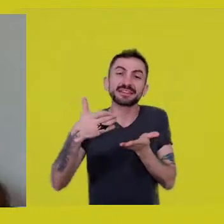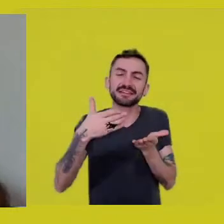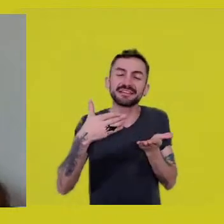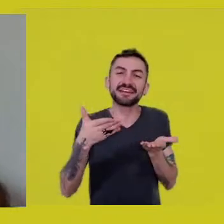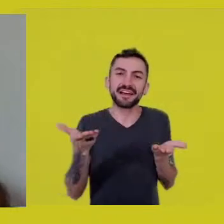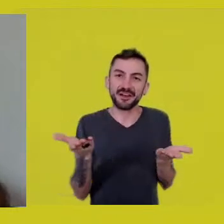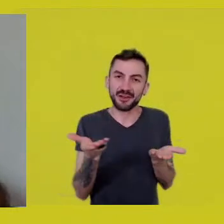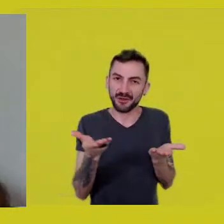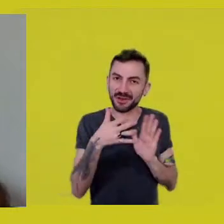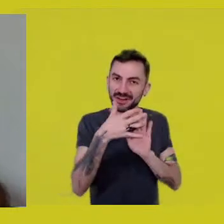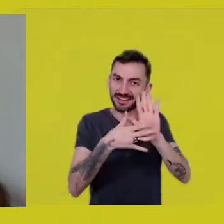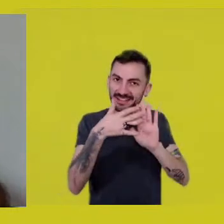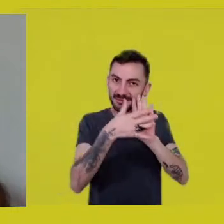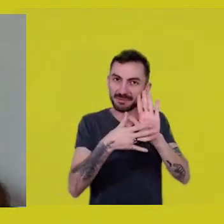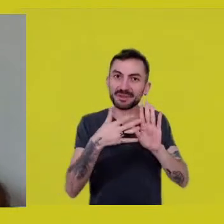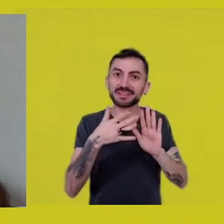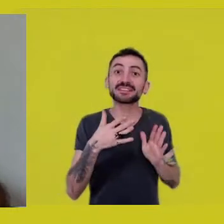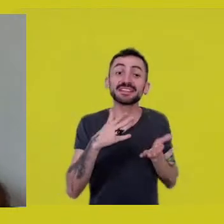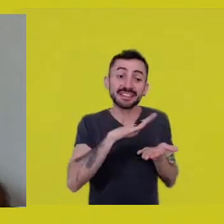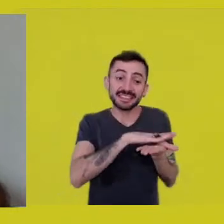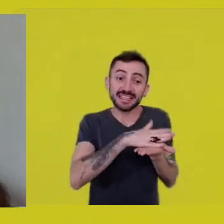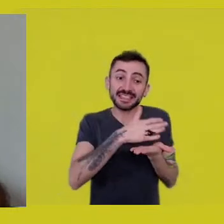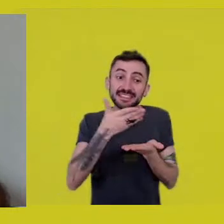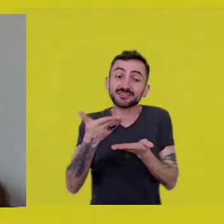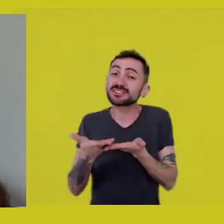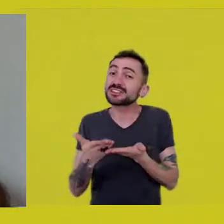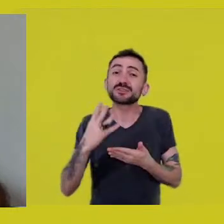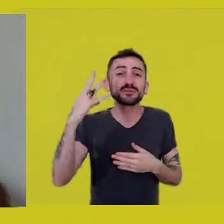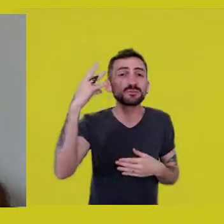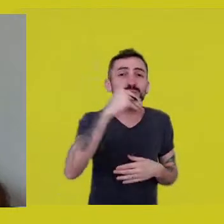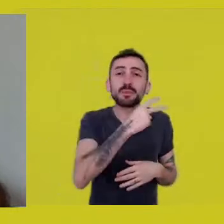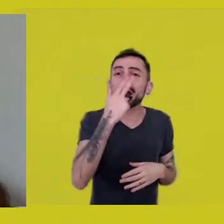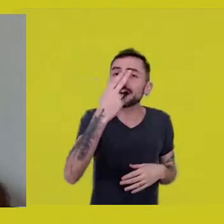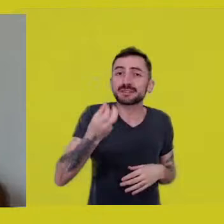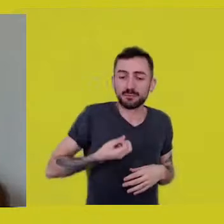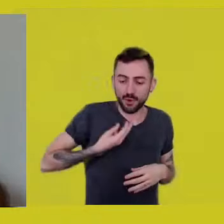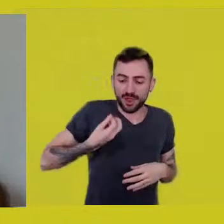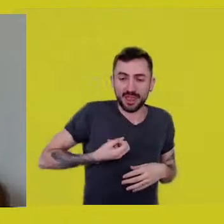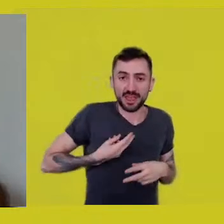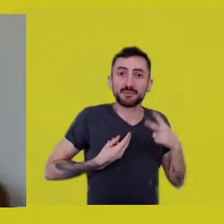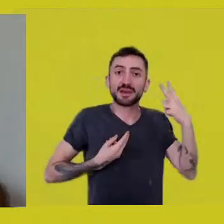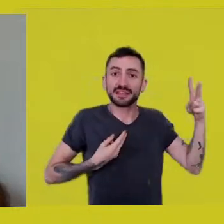are translating poetically Krenak’s words.”